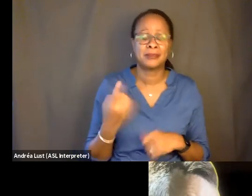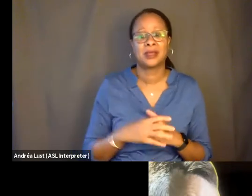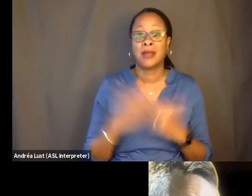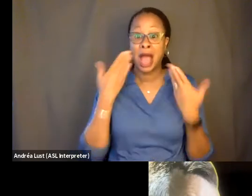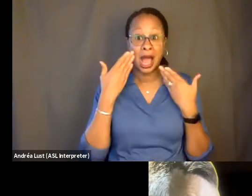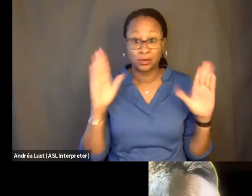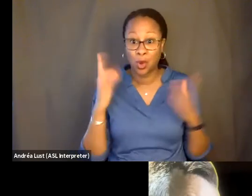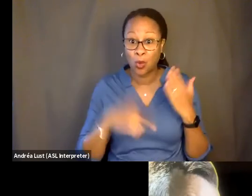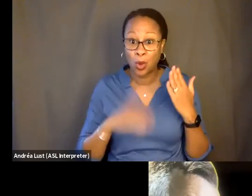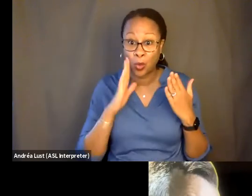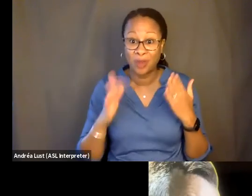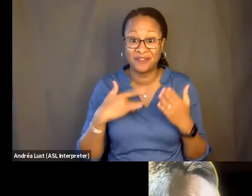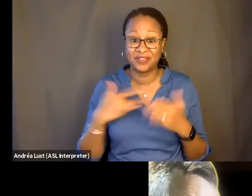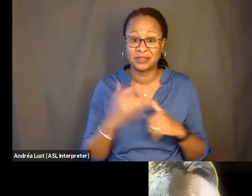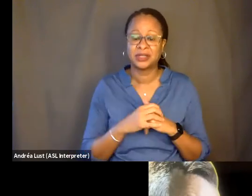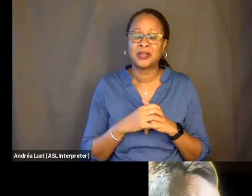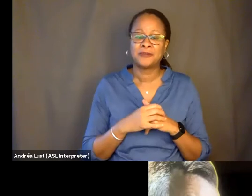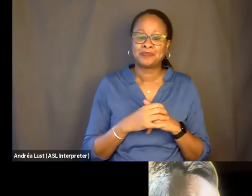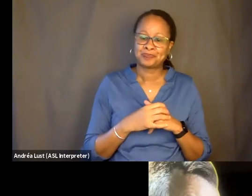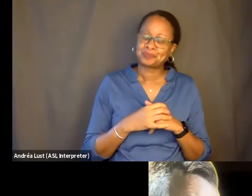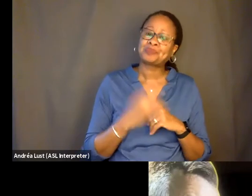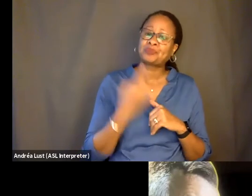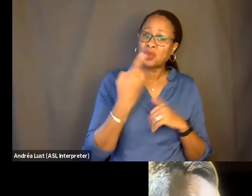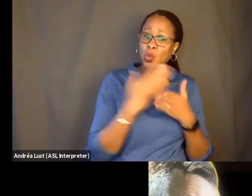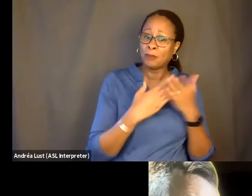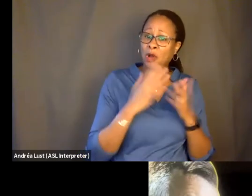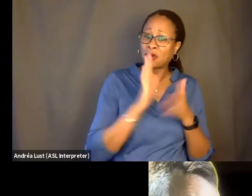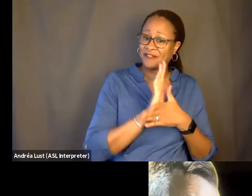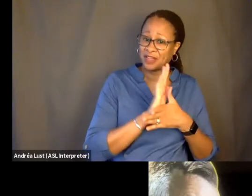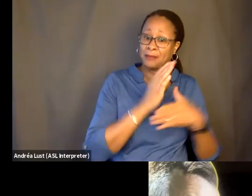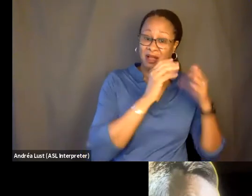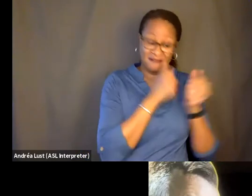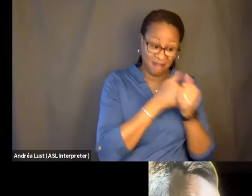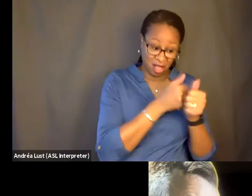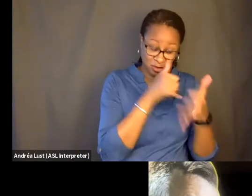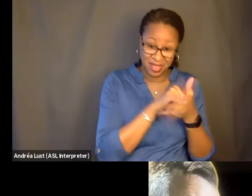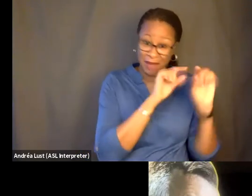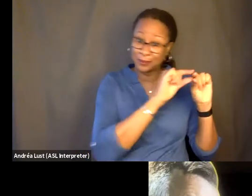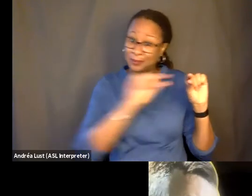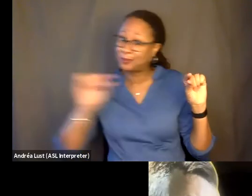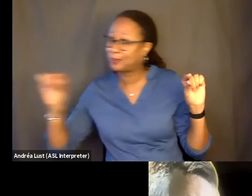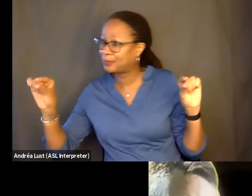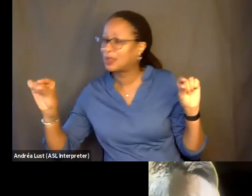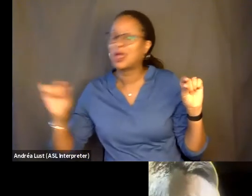So one track of the film is following that. The next track of the film is, how do we